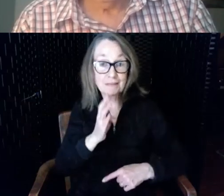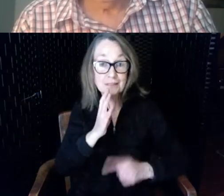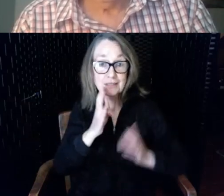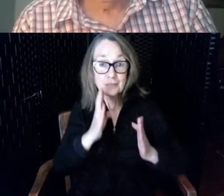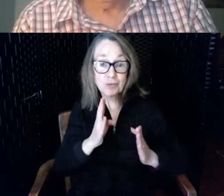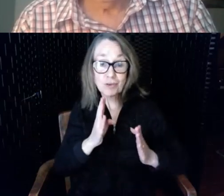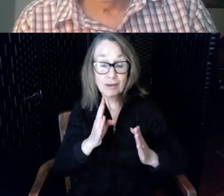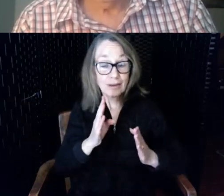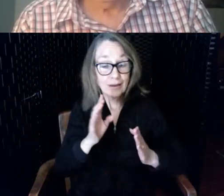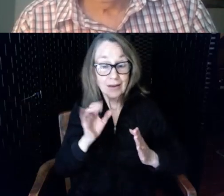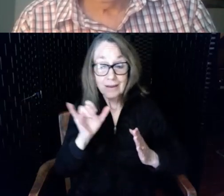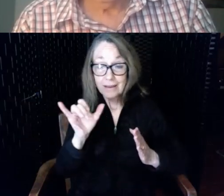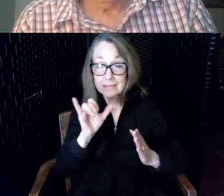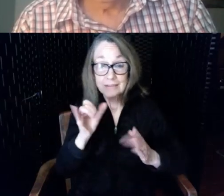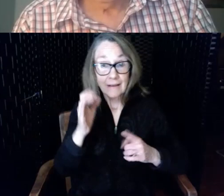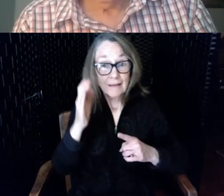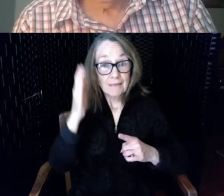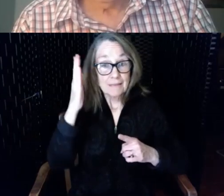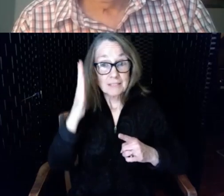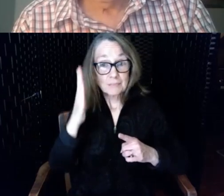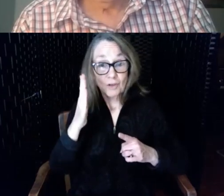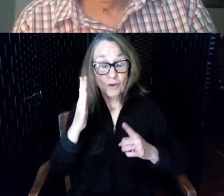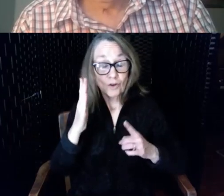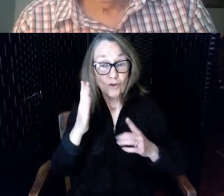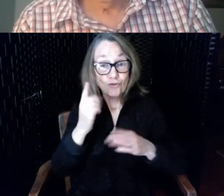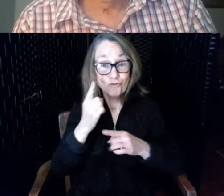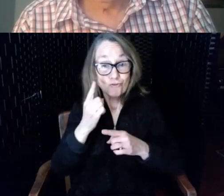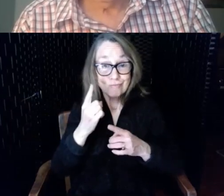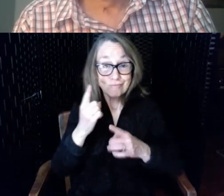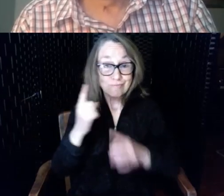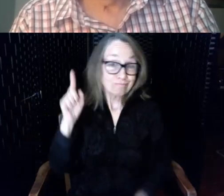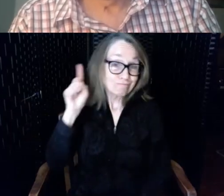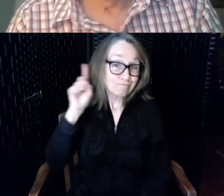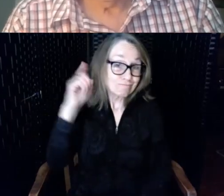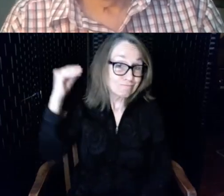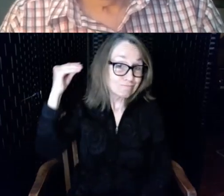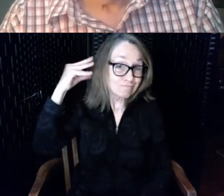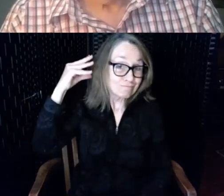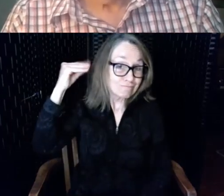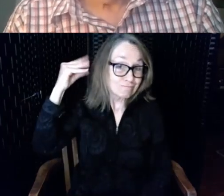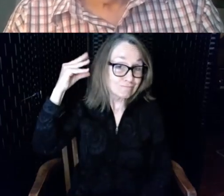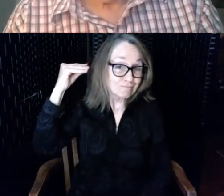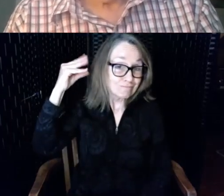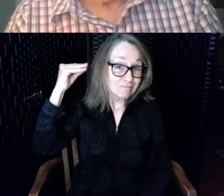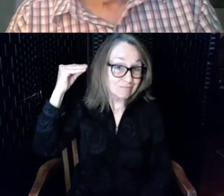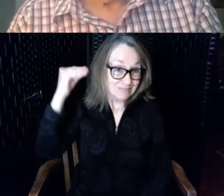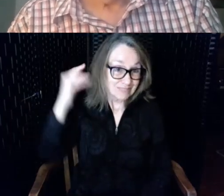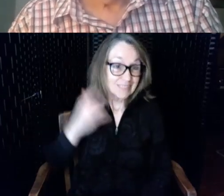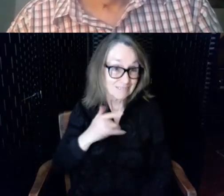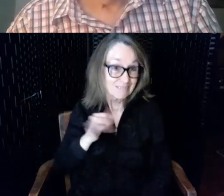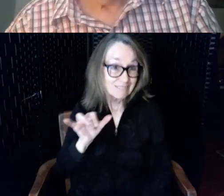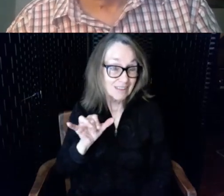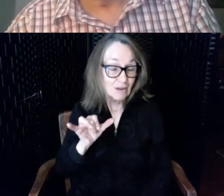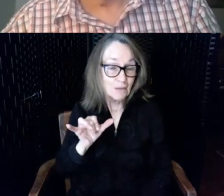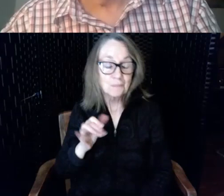self or speaker was right next to your ear now I'll turn to Myron Waldman who